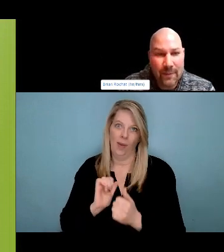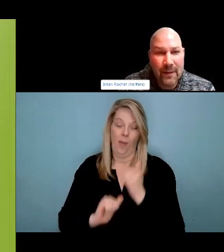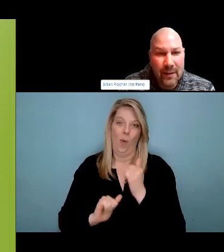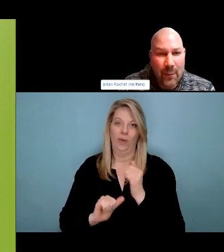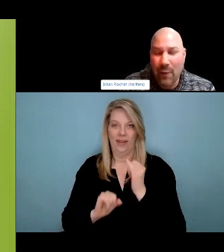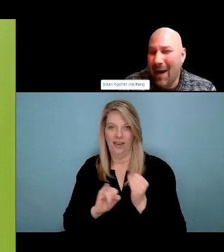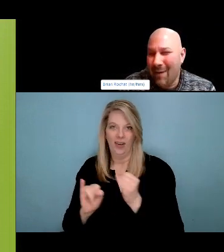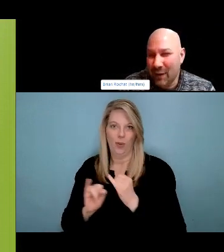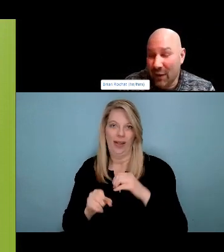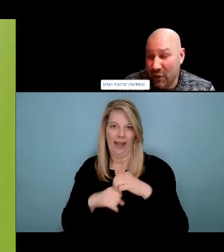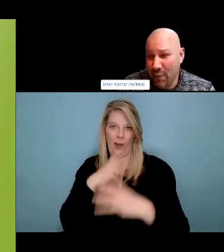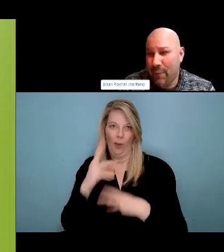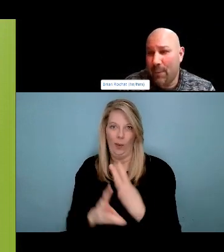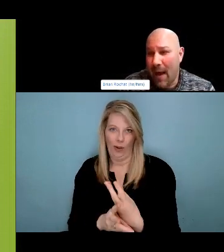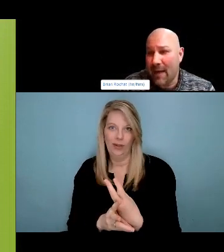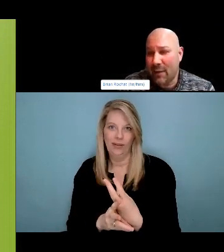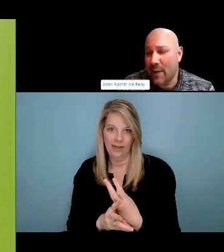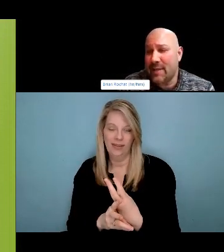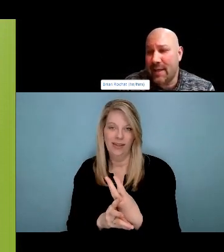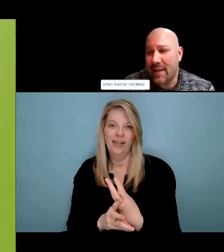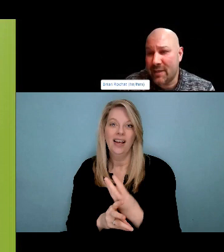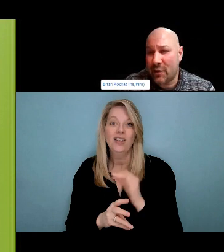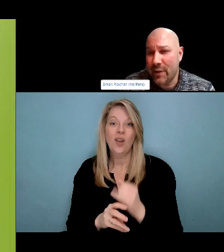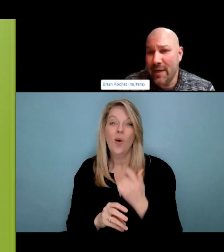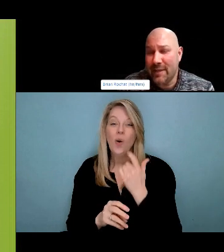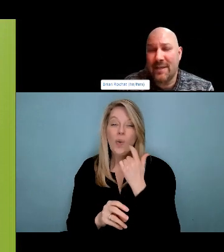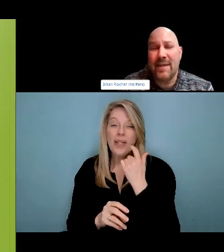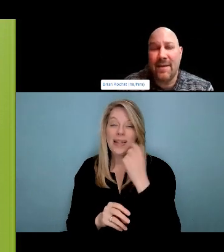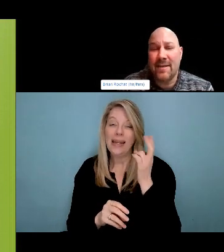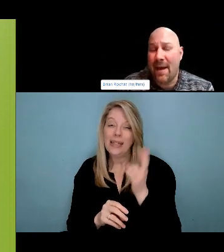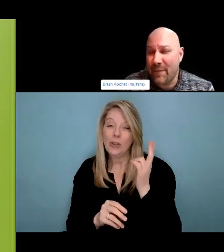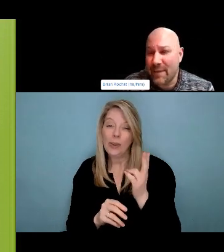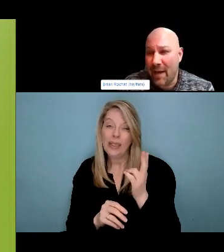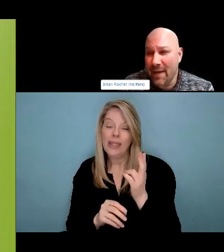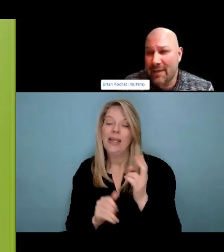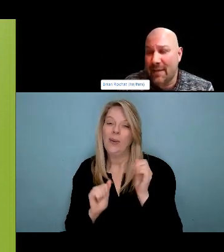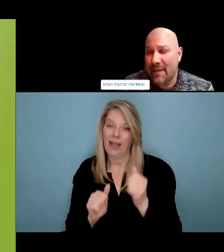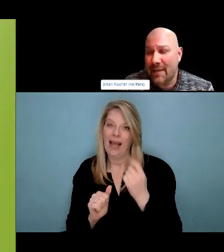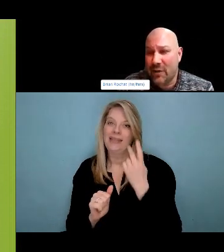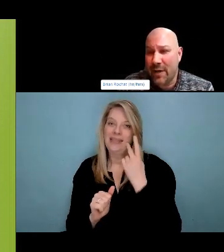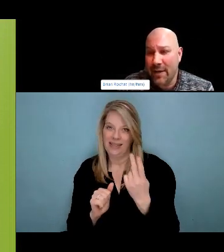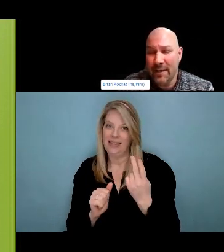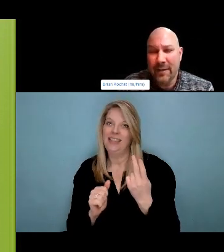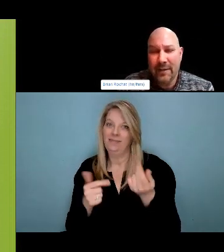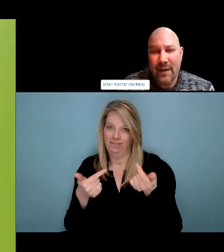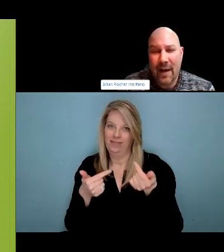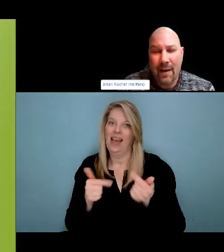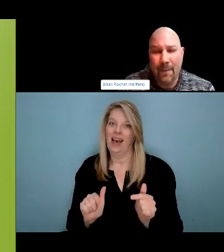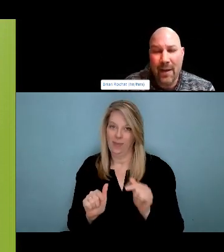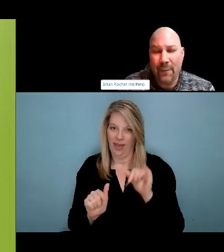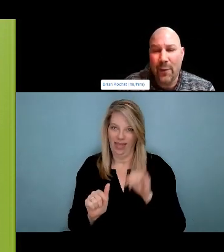In Canada, in fact, globally. But recognize, with saying that, we also recognize that people who use substances and are impacted by colonial and structural violence.